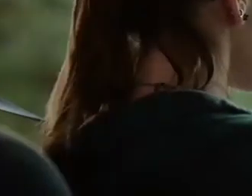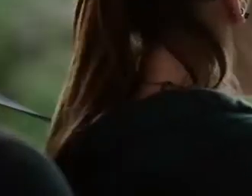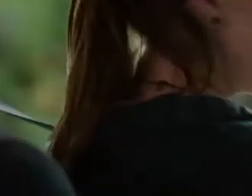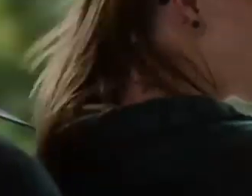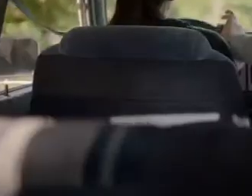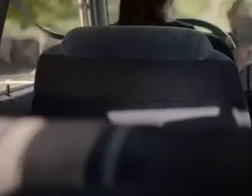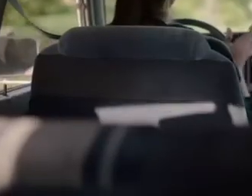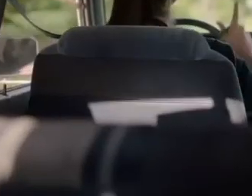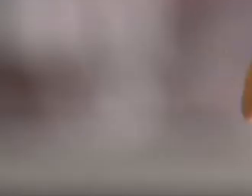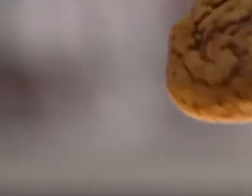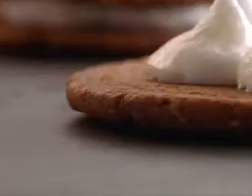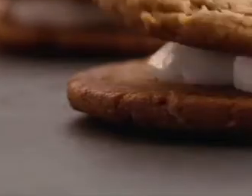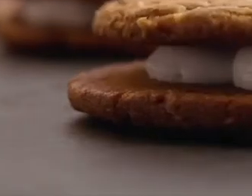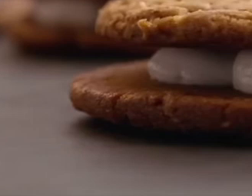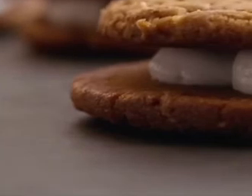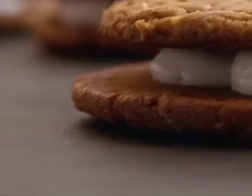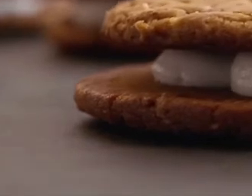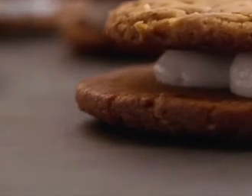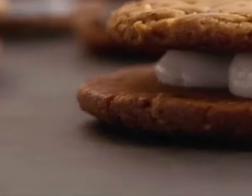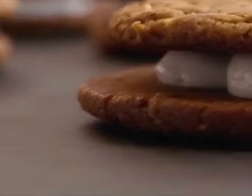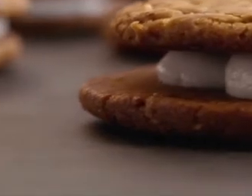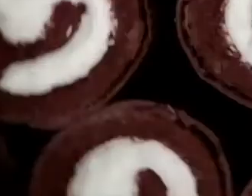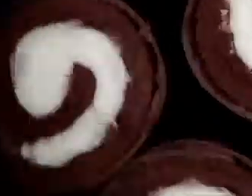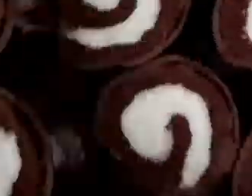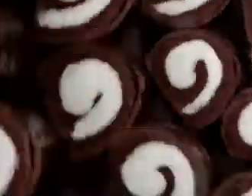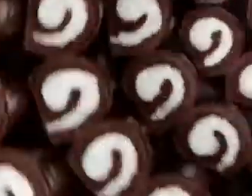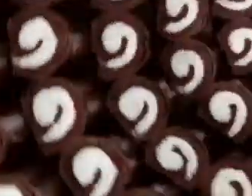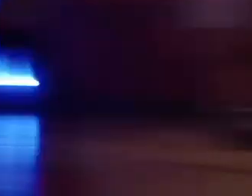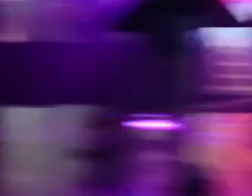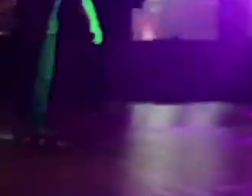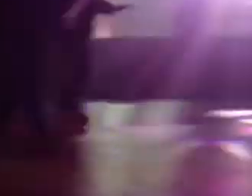We make them and whoosh they rush to your store.